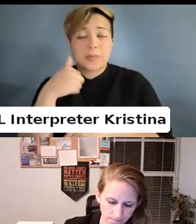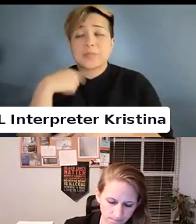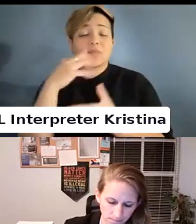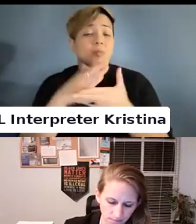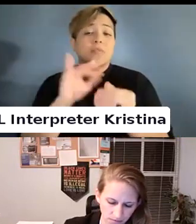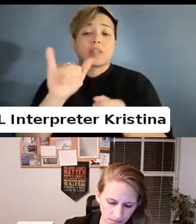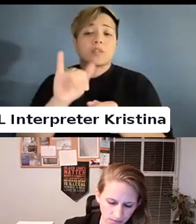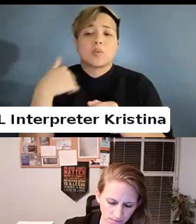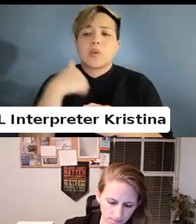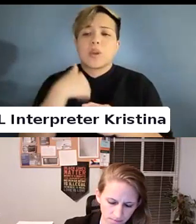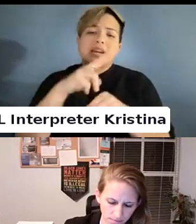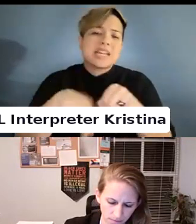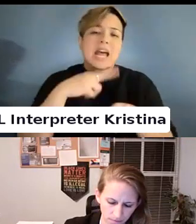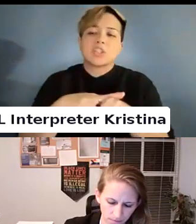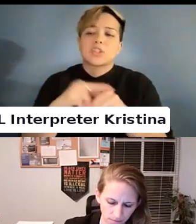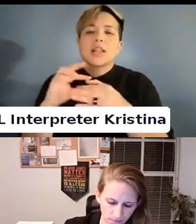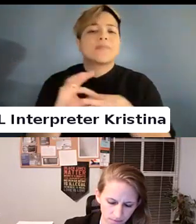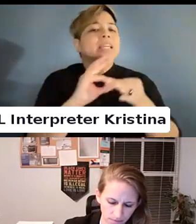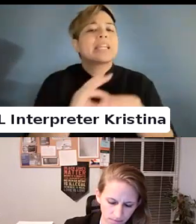We have a natural affinity between our two groups.